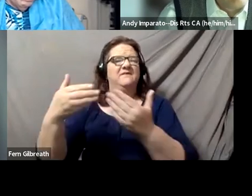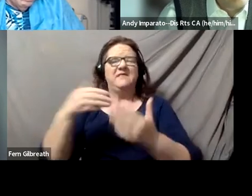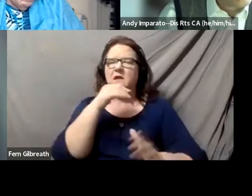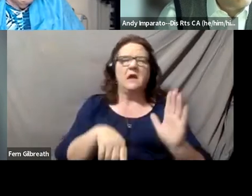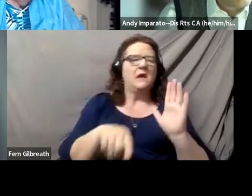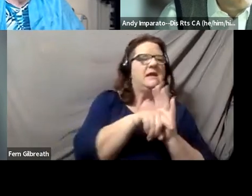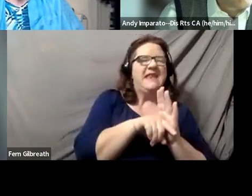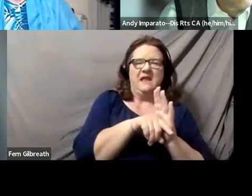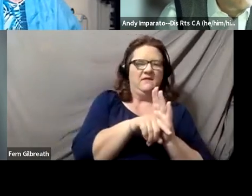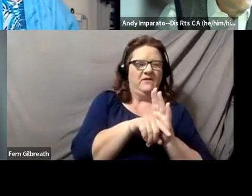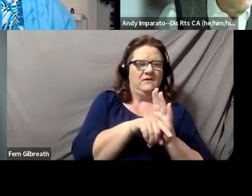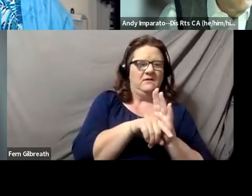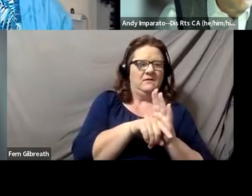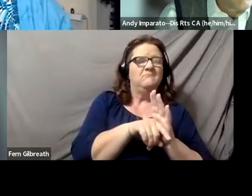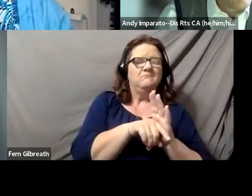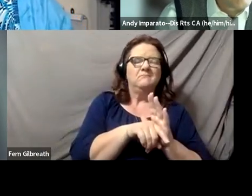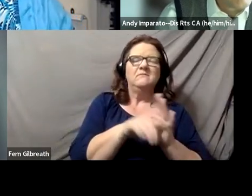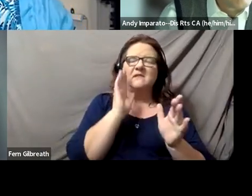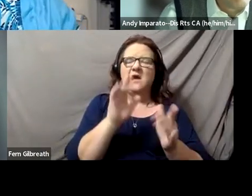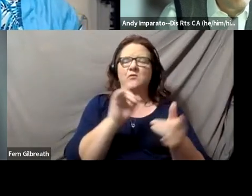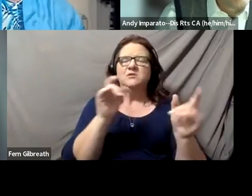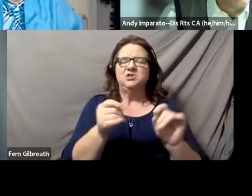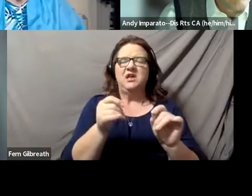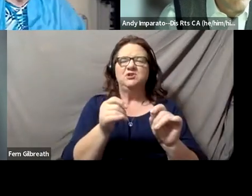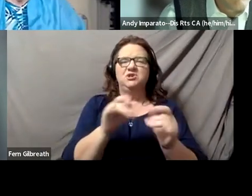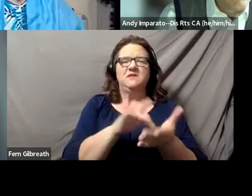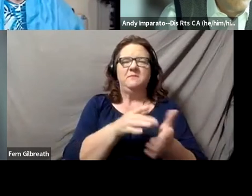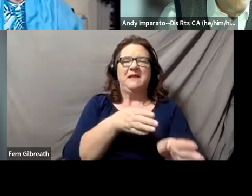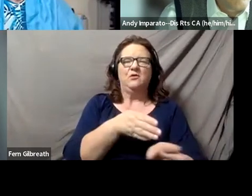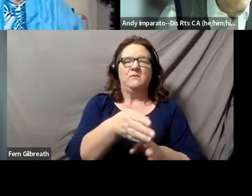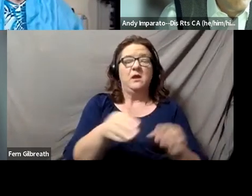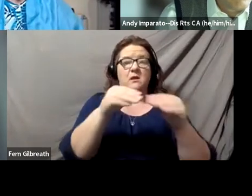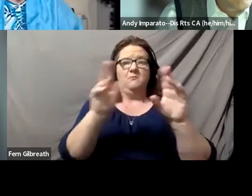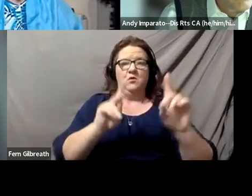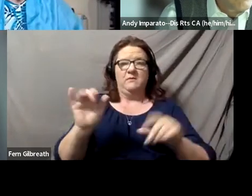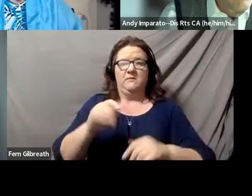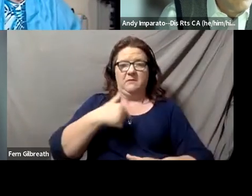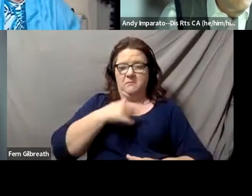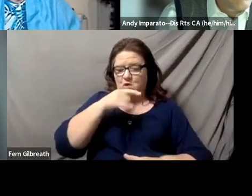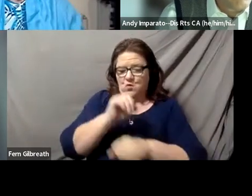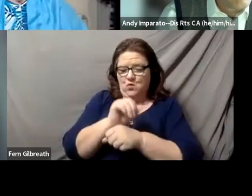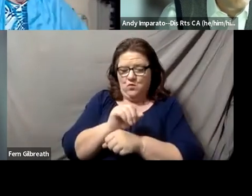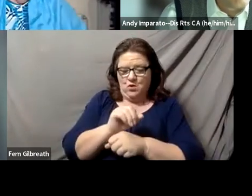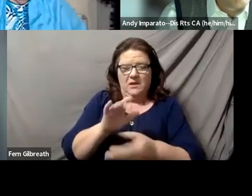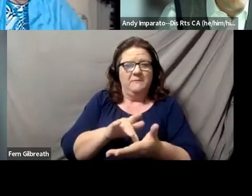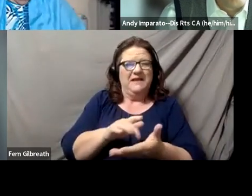that will change the culture of the medical profession, and more people like me who work in medicine with non-visible disabilities